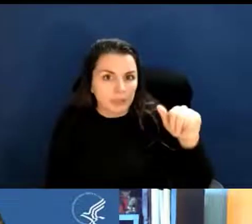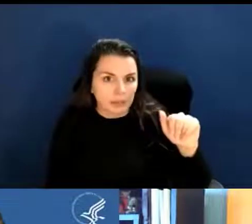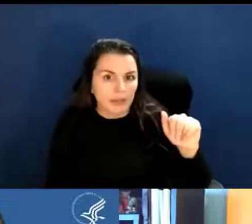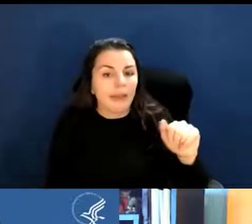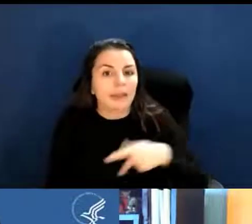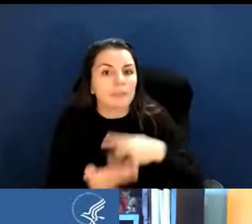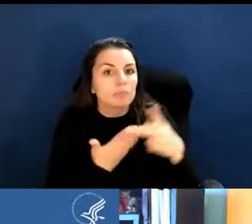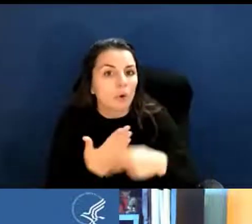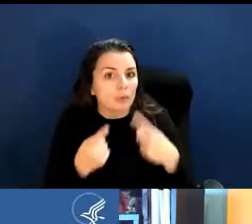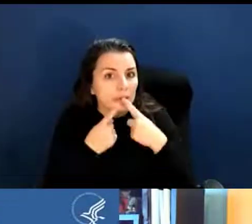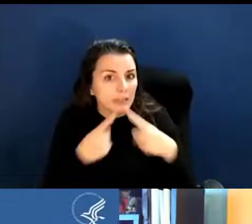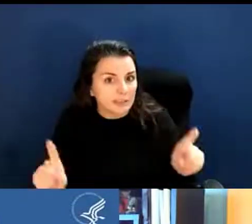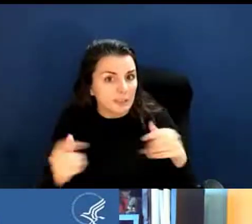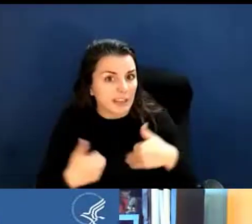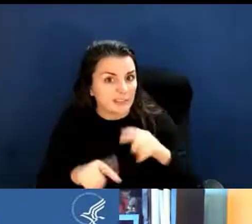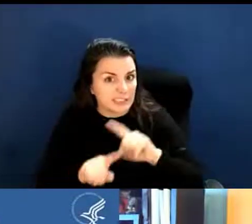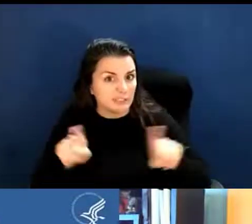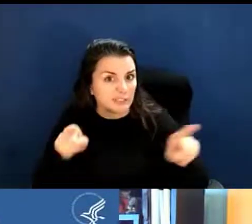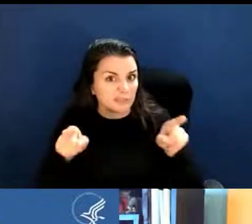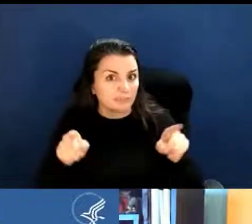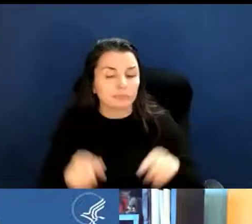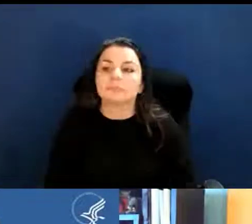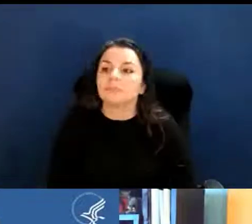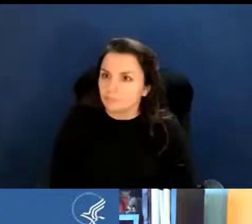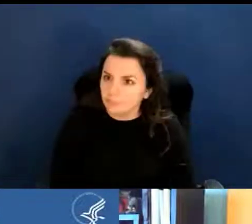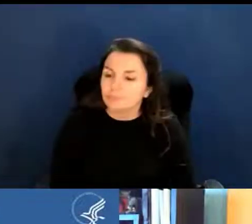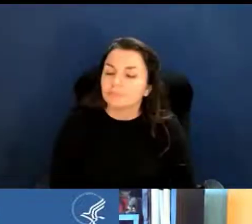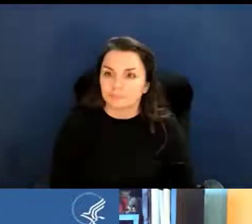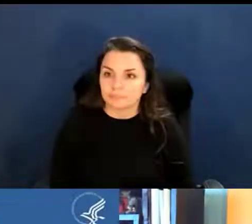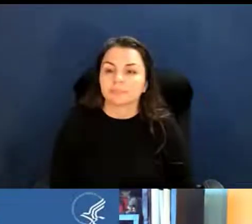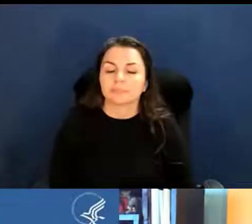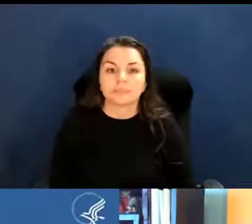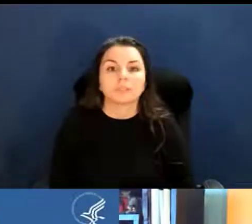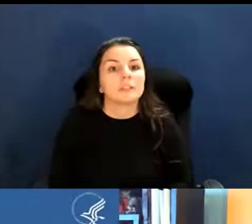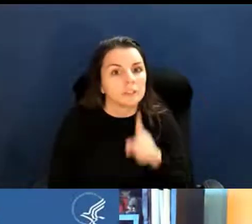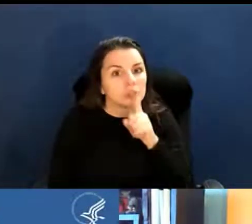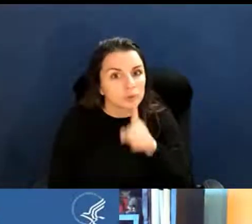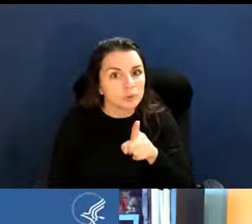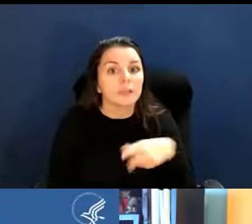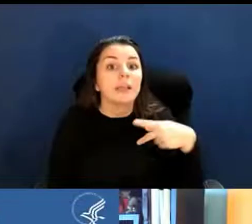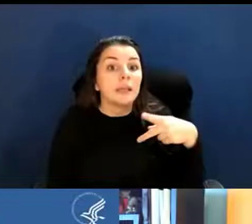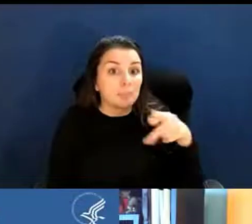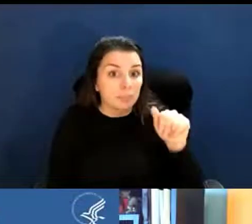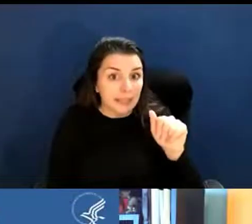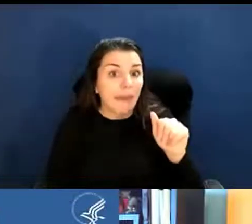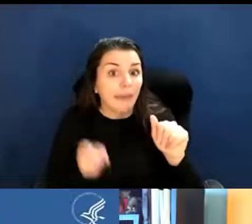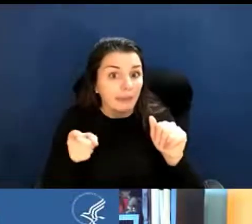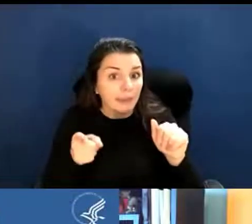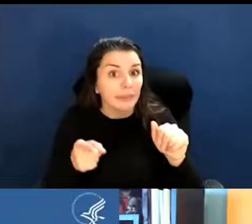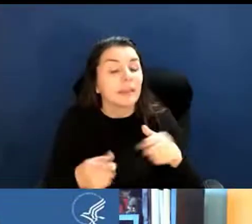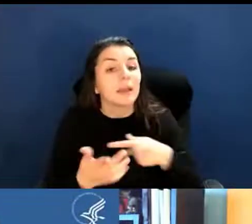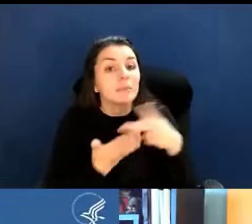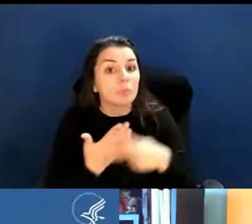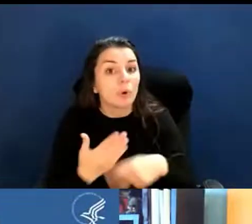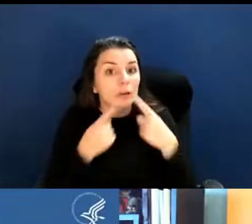Amanda Melillo: Oh, yeah. So a PA is .. . It could be the parent announcement,